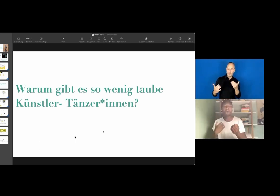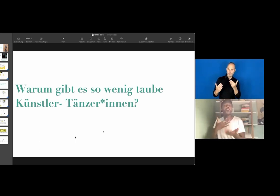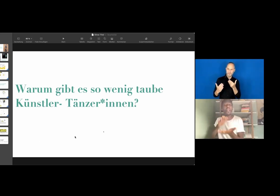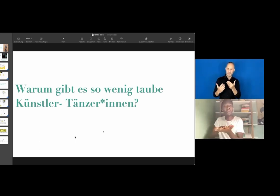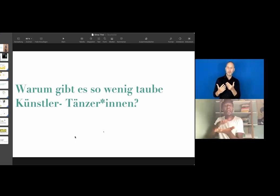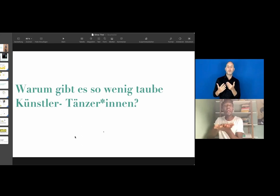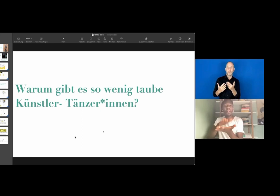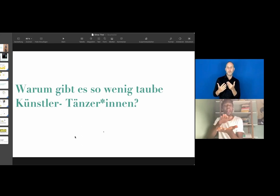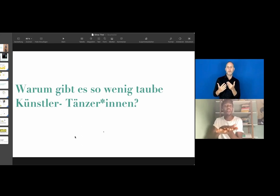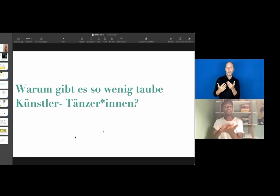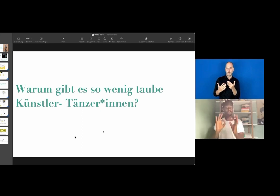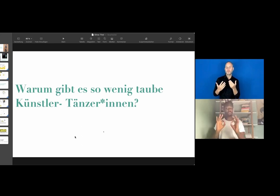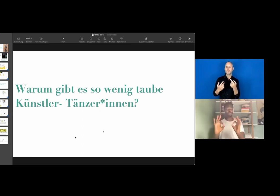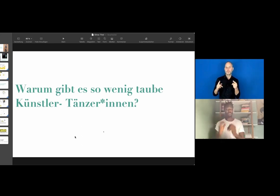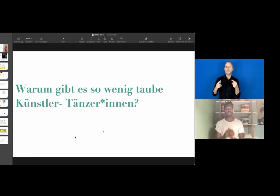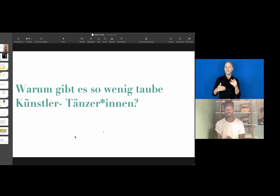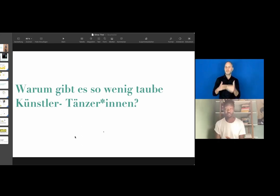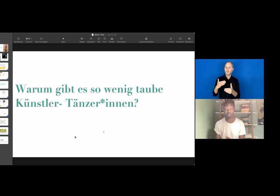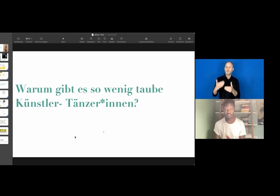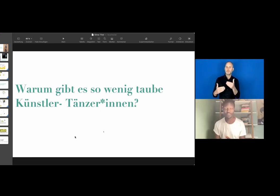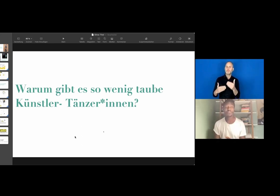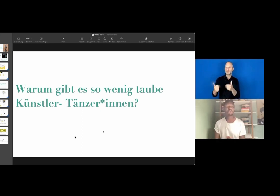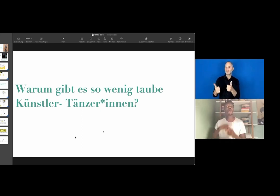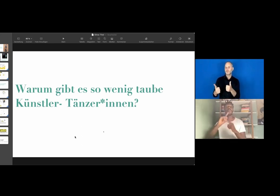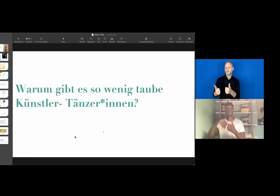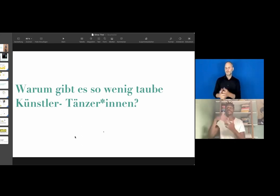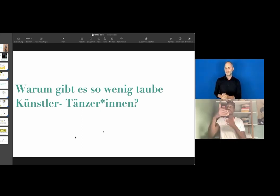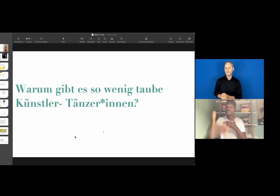And I must say it worked out really well.